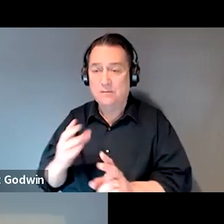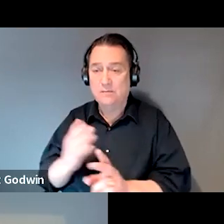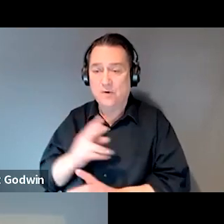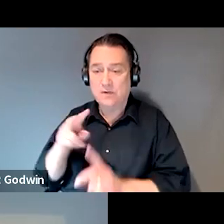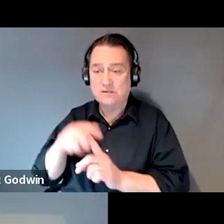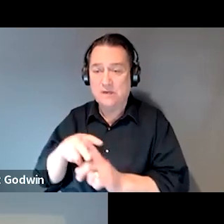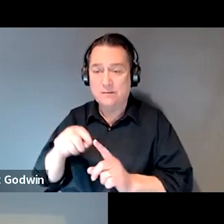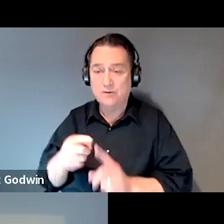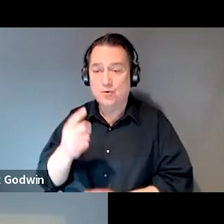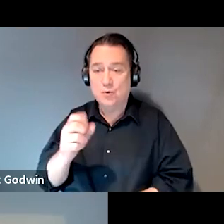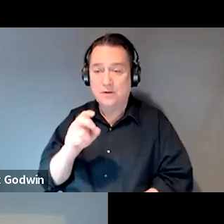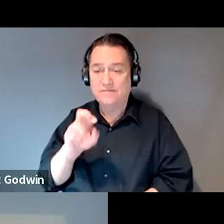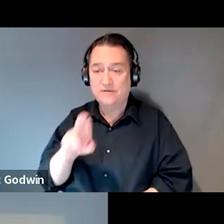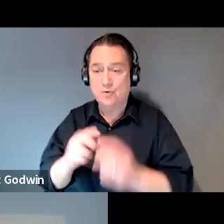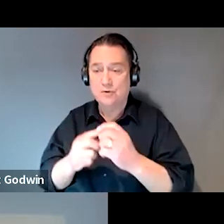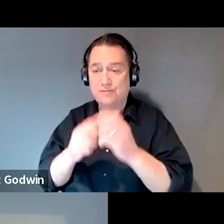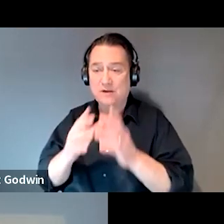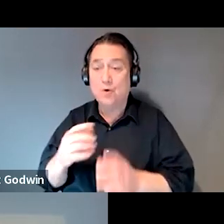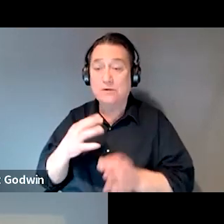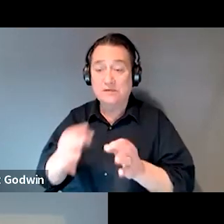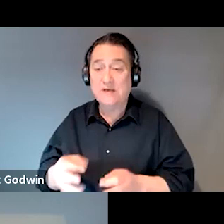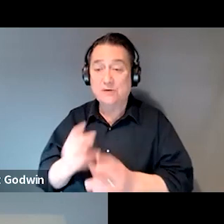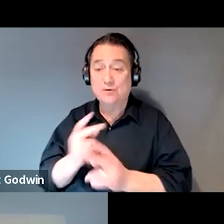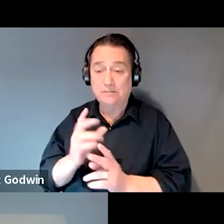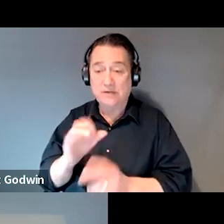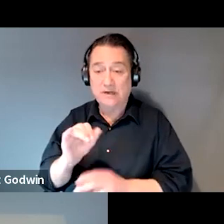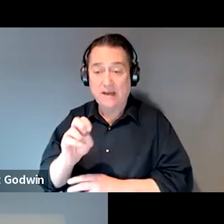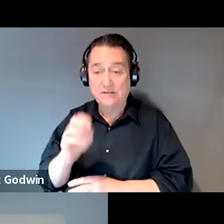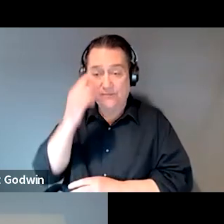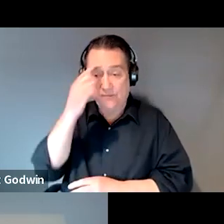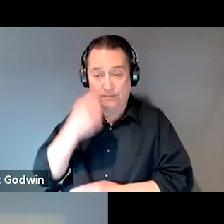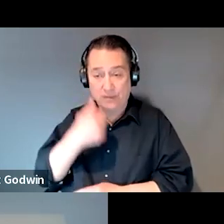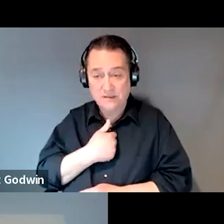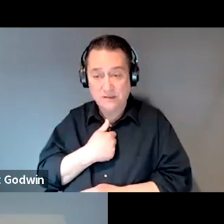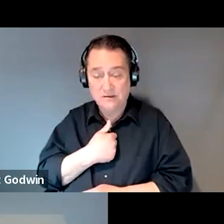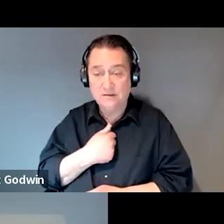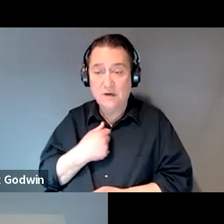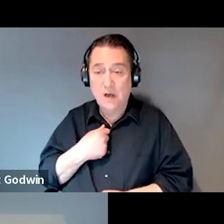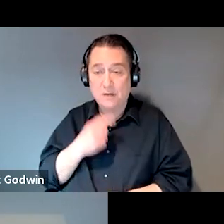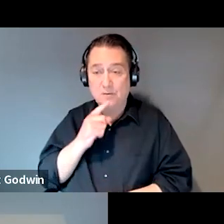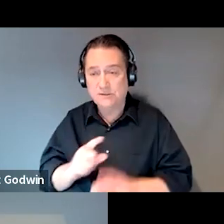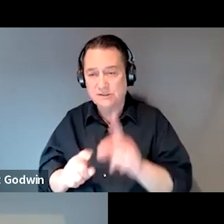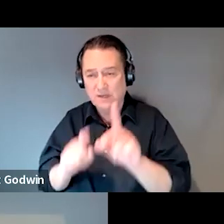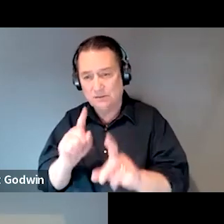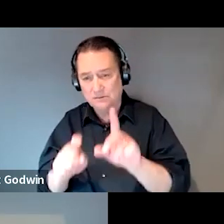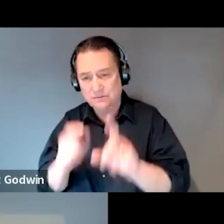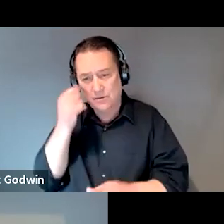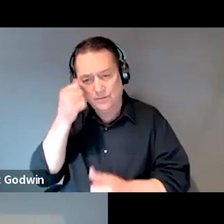of my source specialists or I decide to keep the case for myself. So I'm kind of just, you know, picking their brain. If they remember things, great.